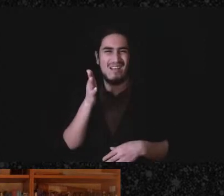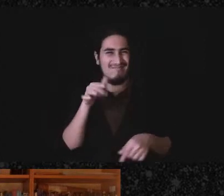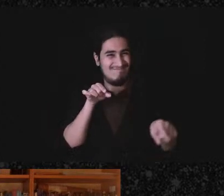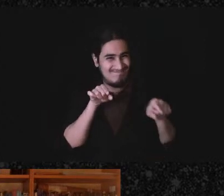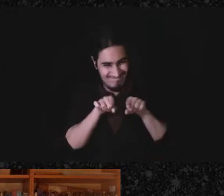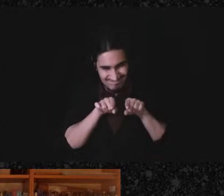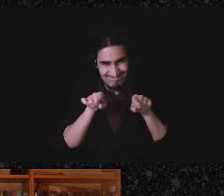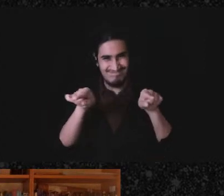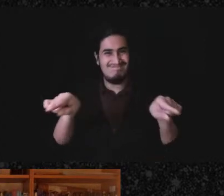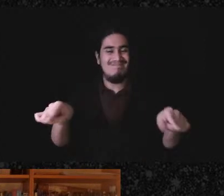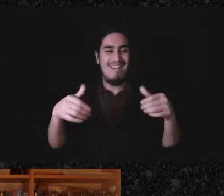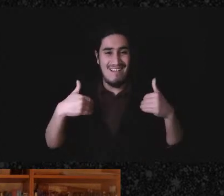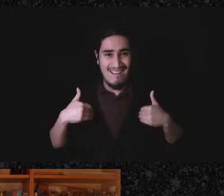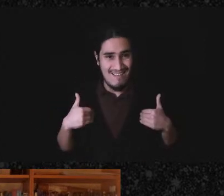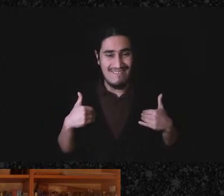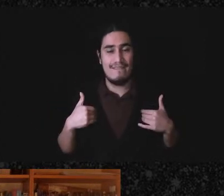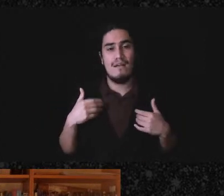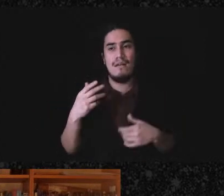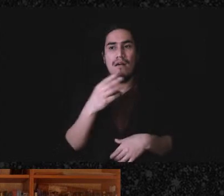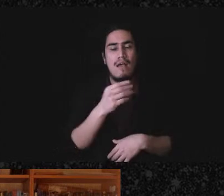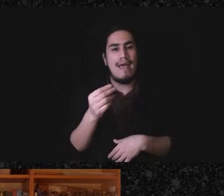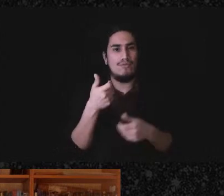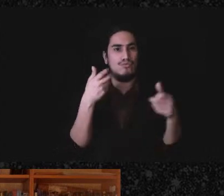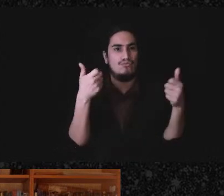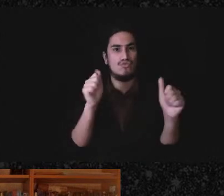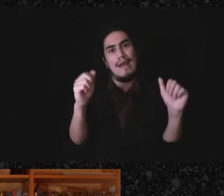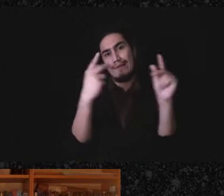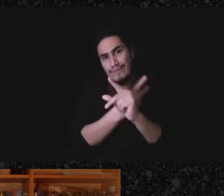protecting us as best as it can because we have four different entities that we can put some money